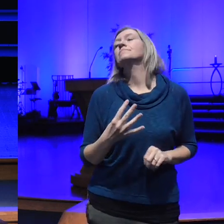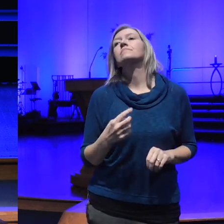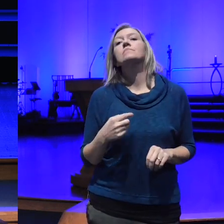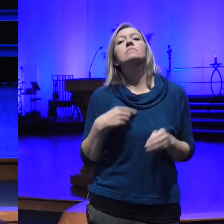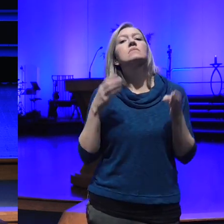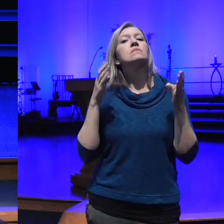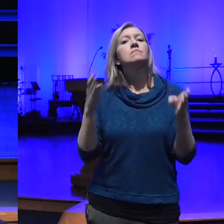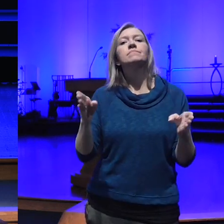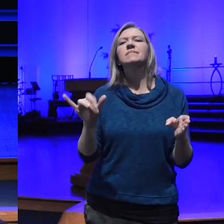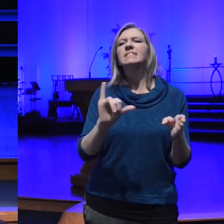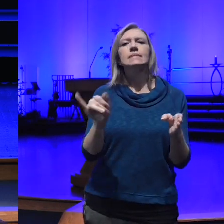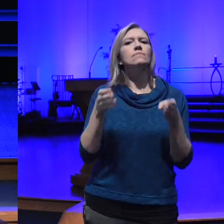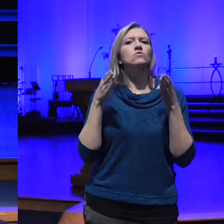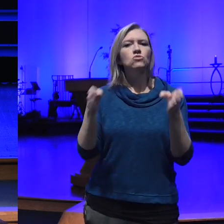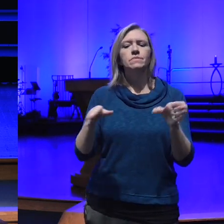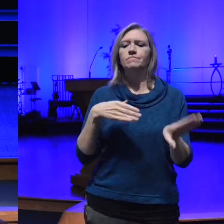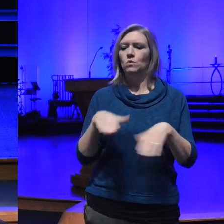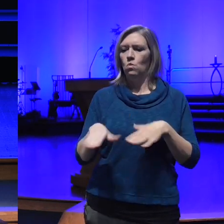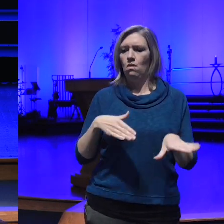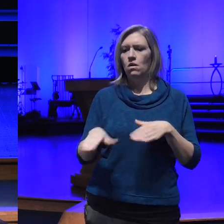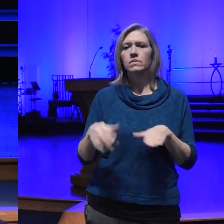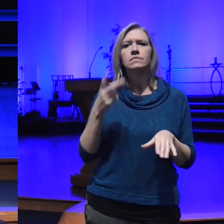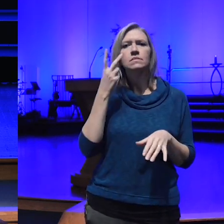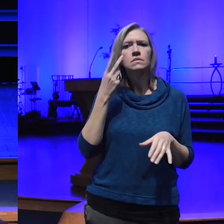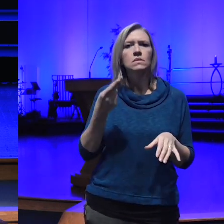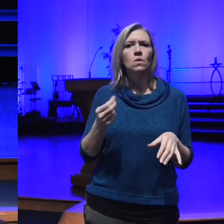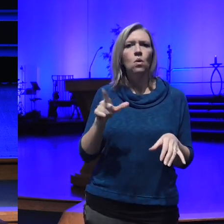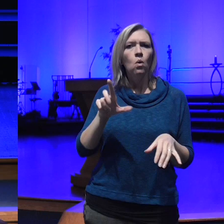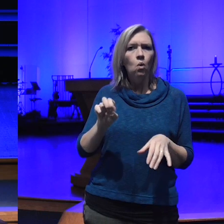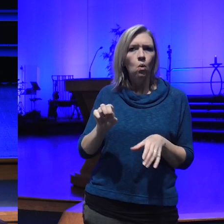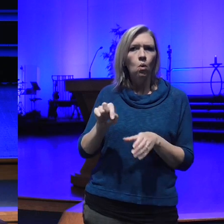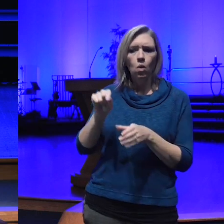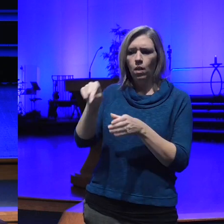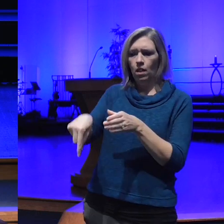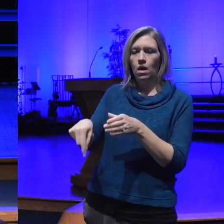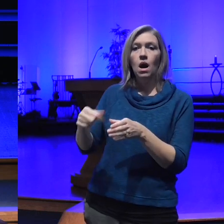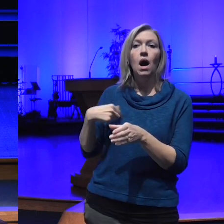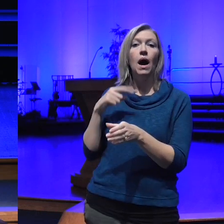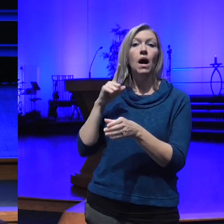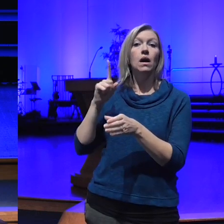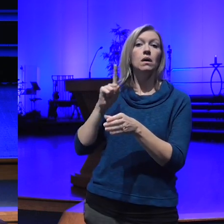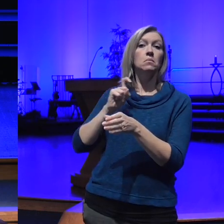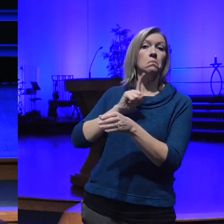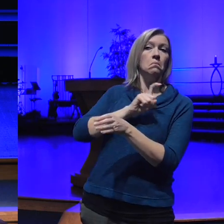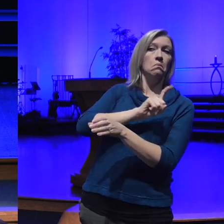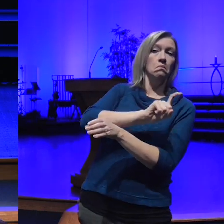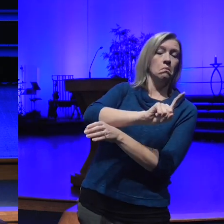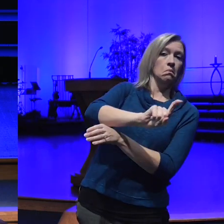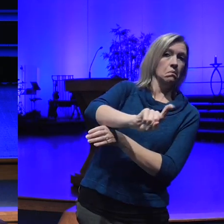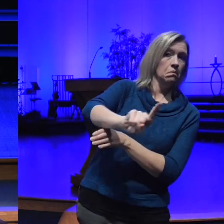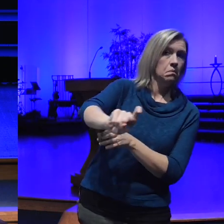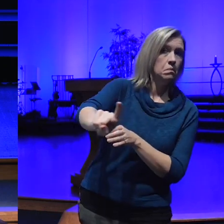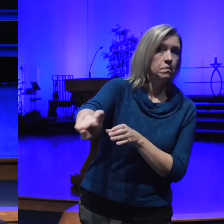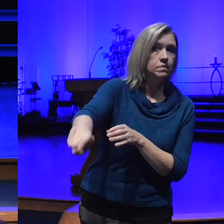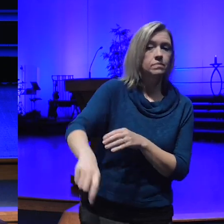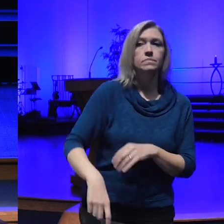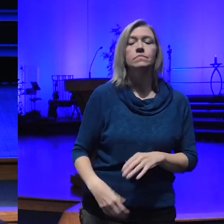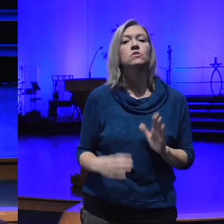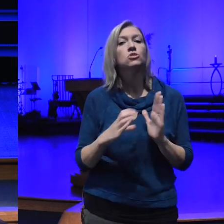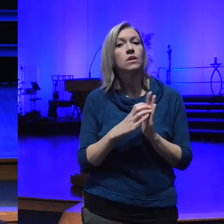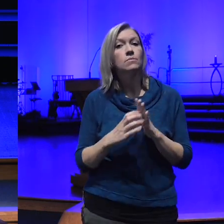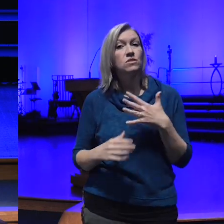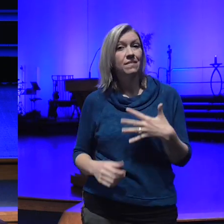street there's a deep hole in the sidewalk I walk around it chapter five I walk down a different